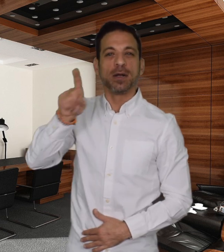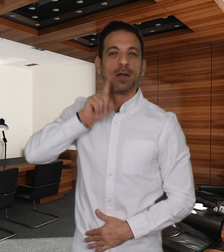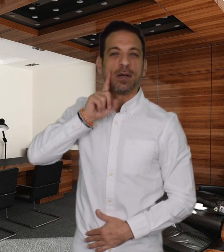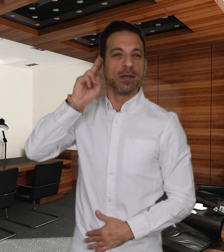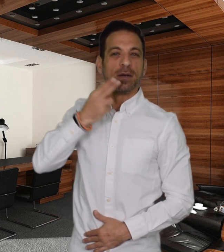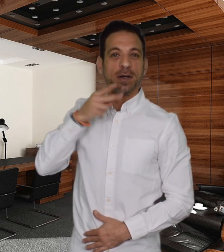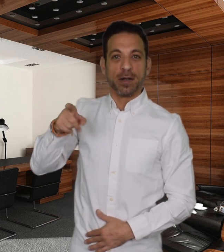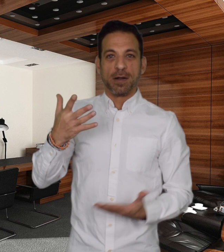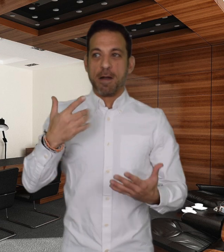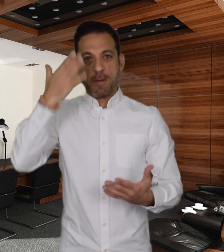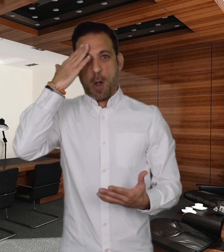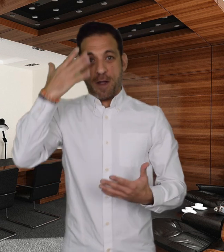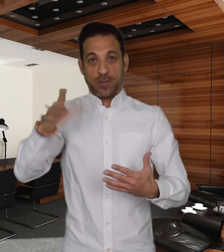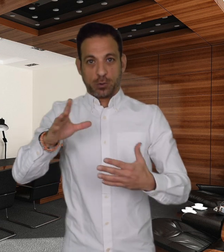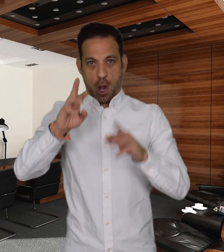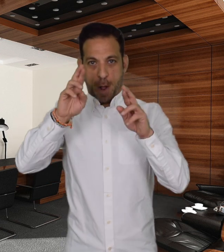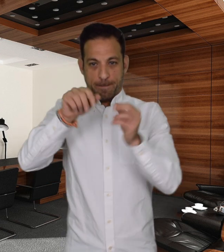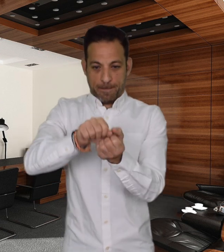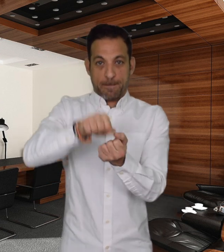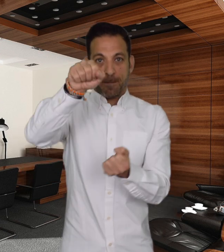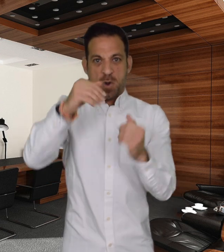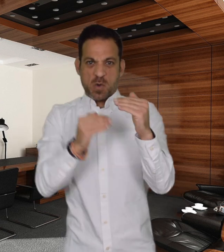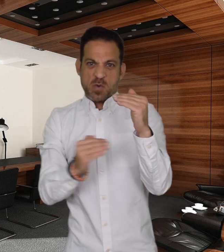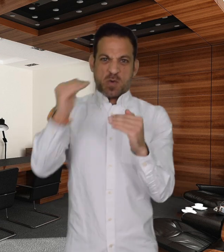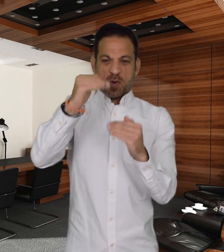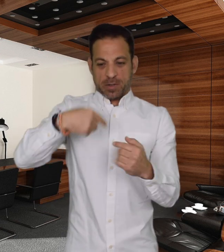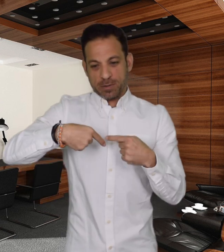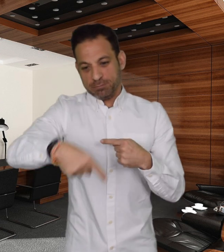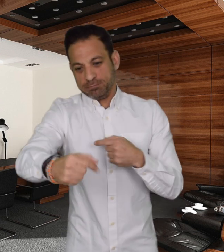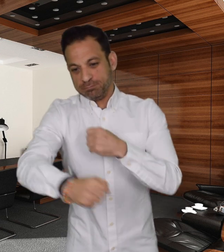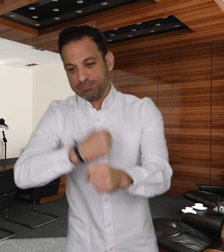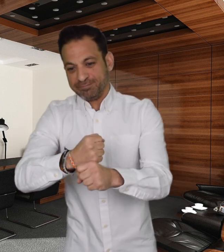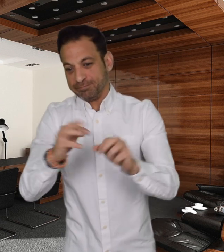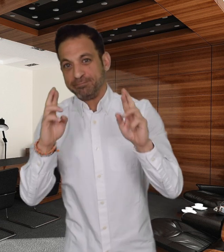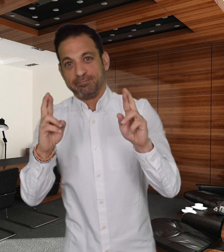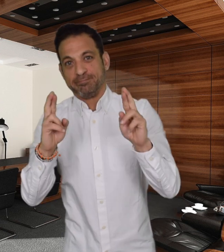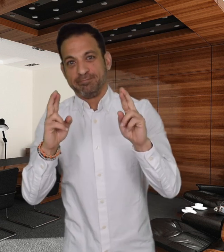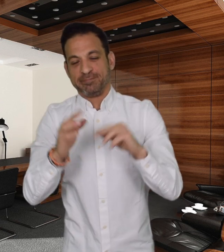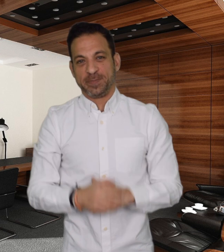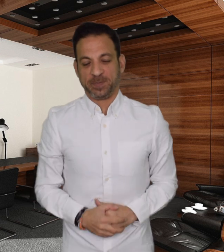Jiang expects to get her doctorate later this year.